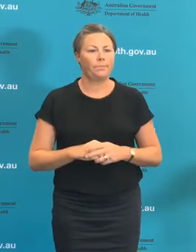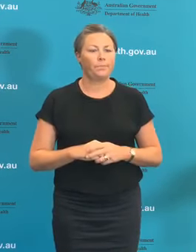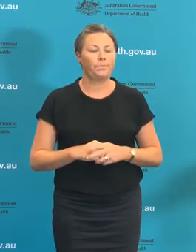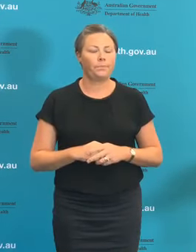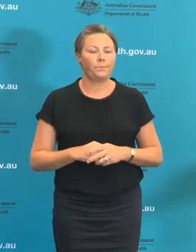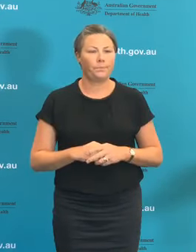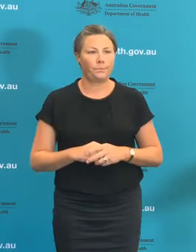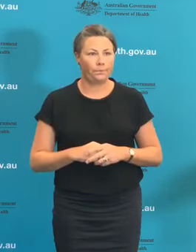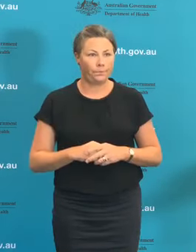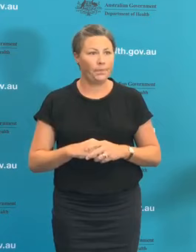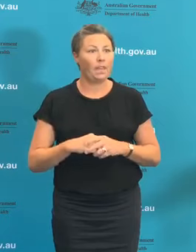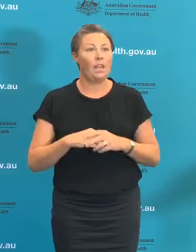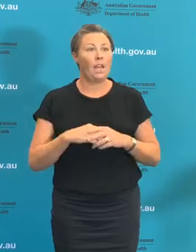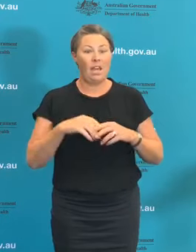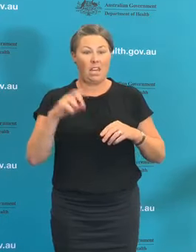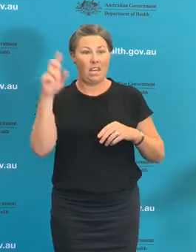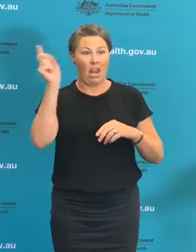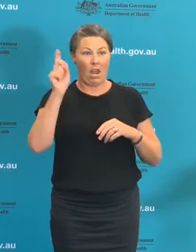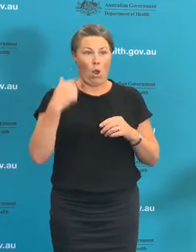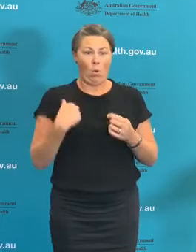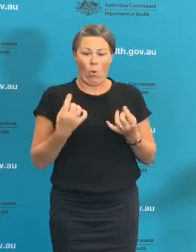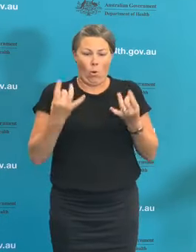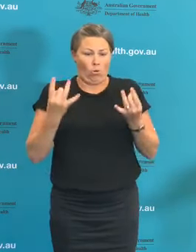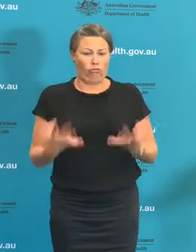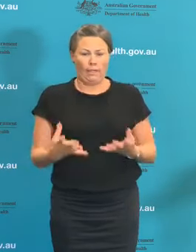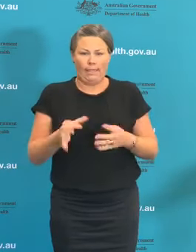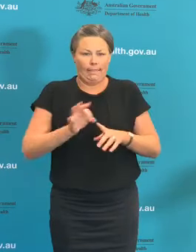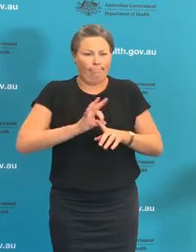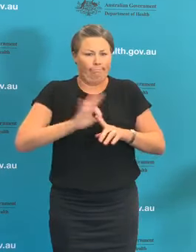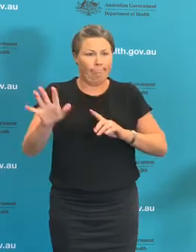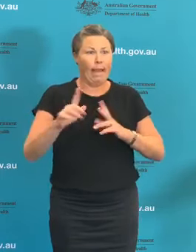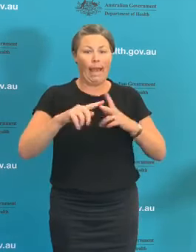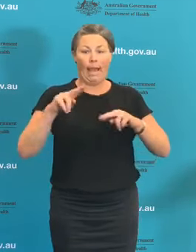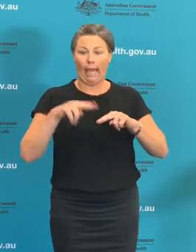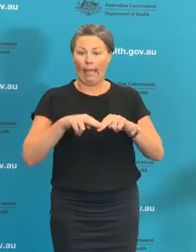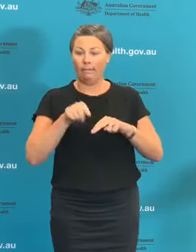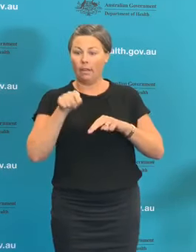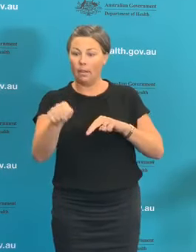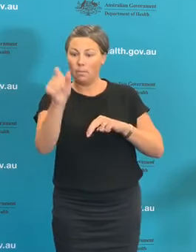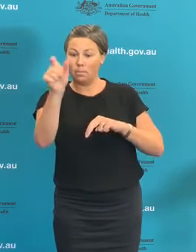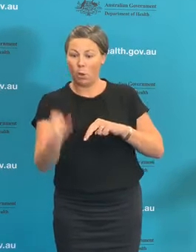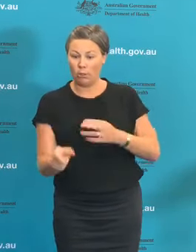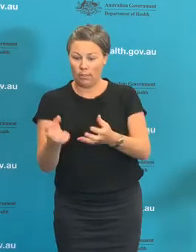contact tracing mechanism that's done manually. But you've got to remember that